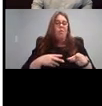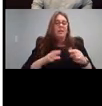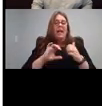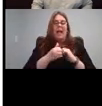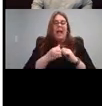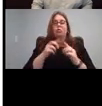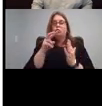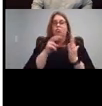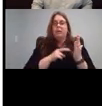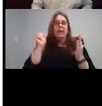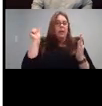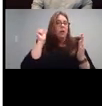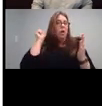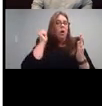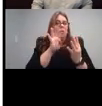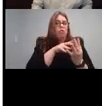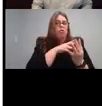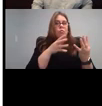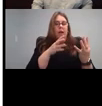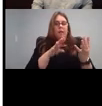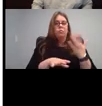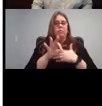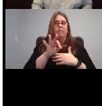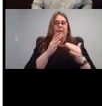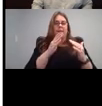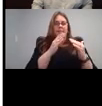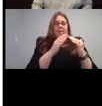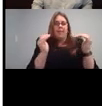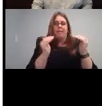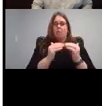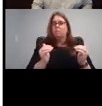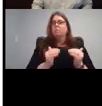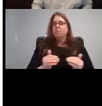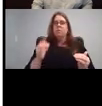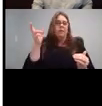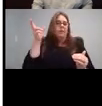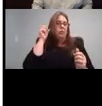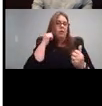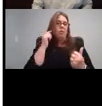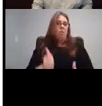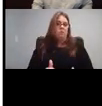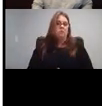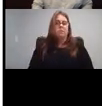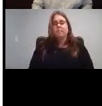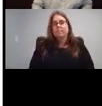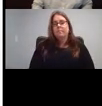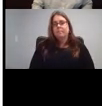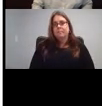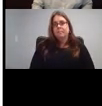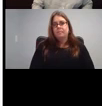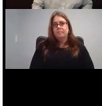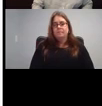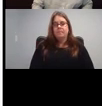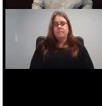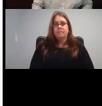audiogram and determine degrees of hearing loss.